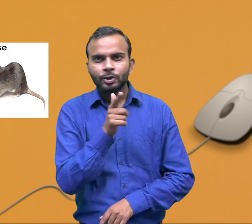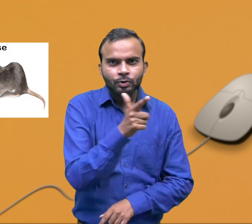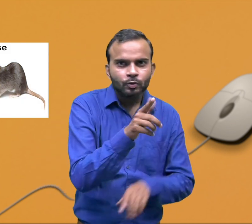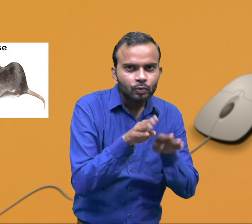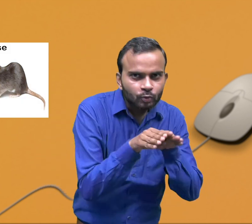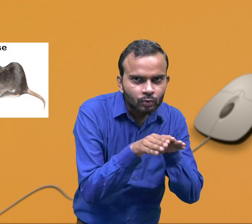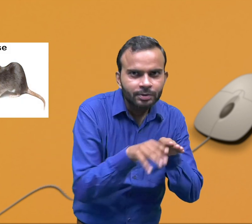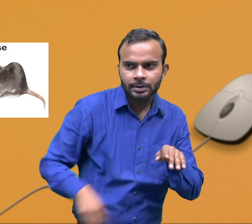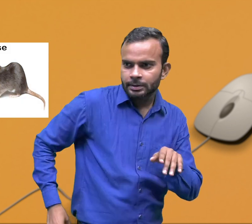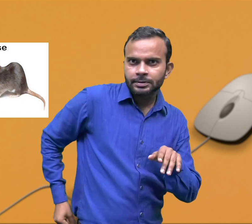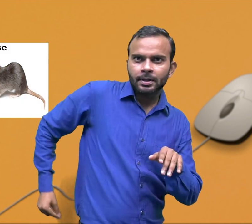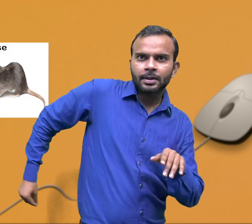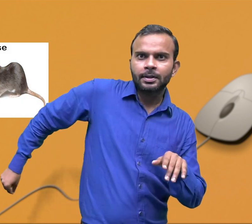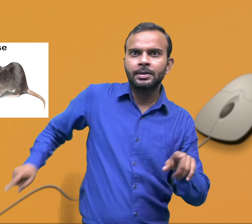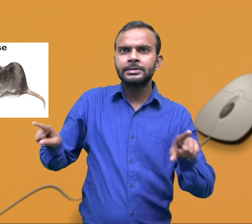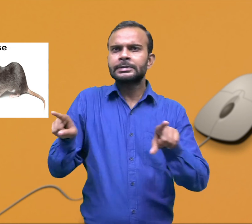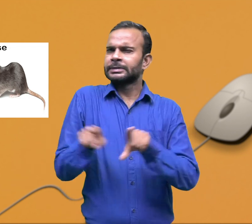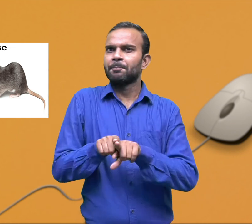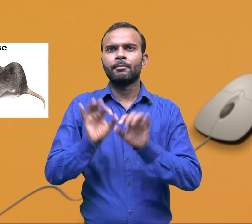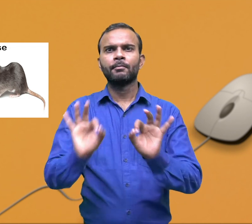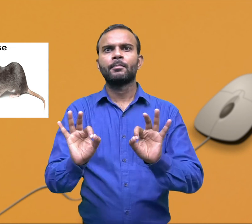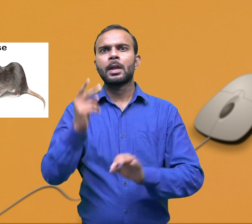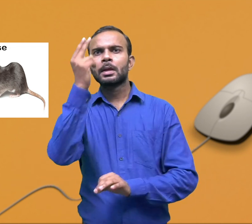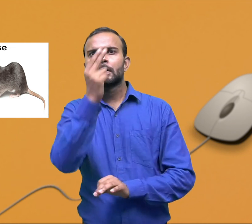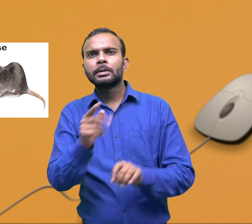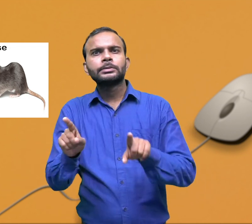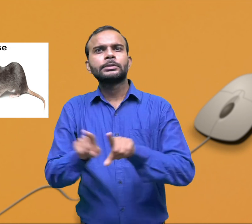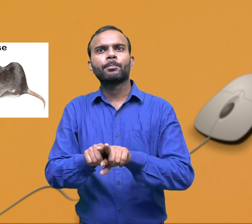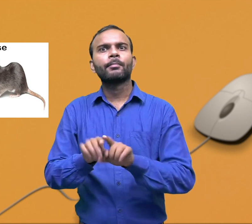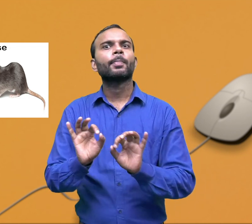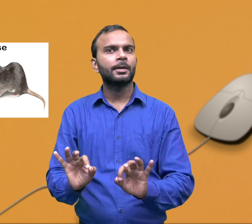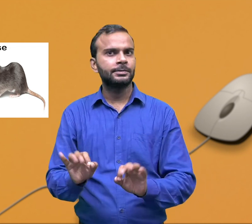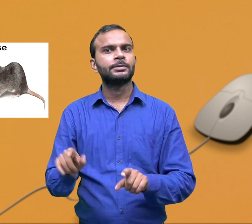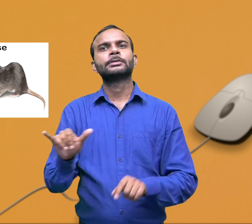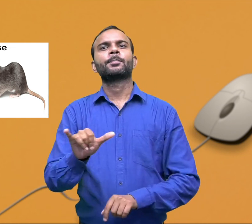Like mouse it has a body and the long tail.